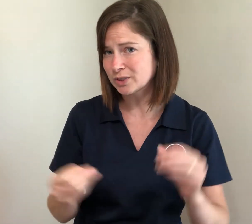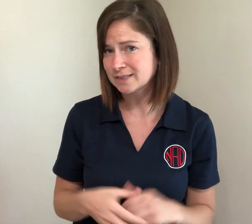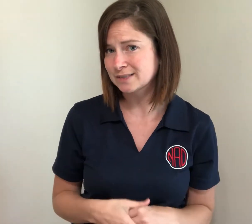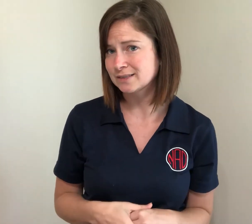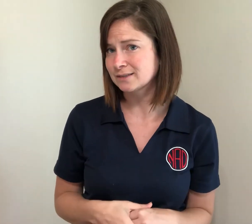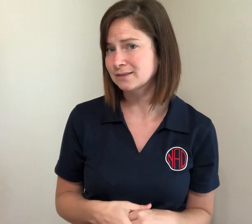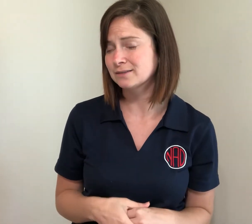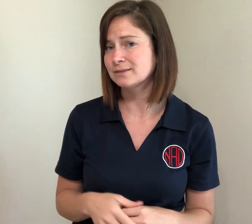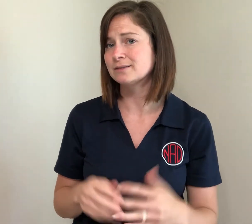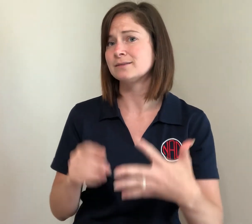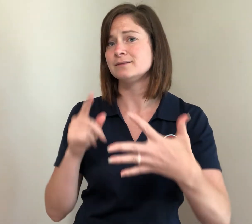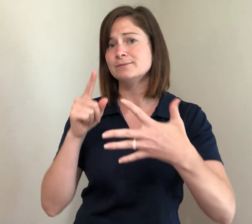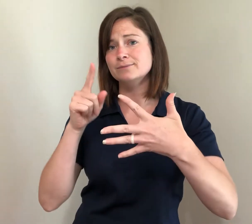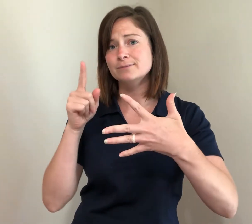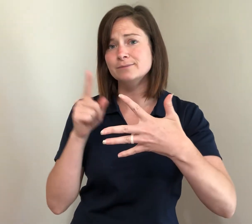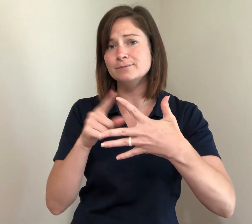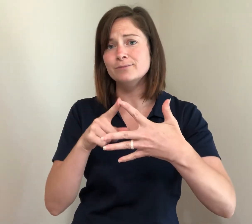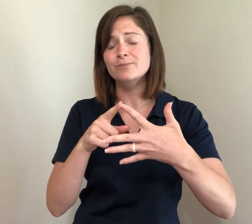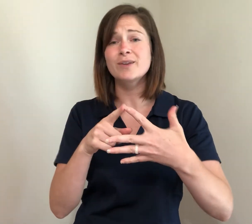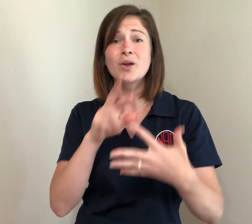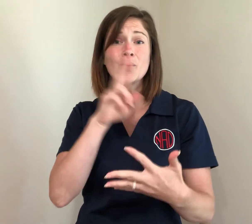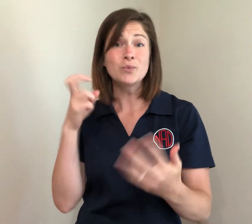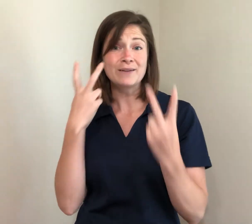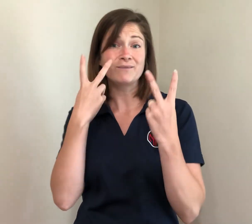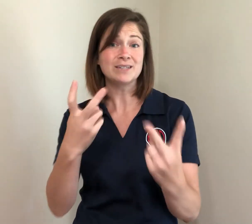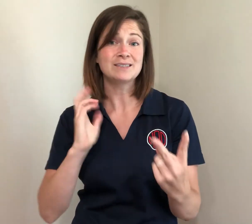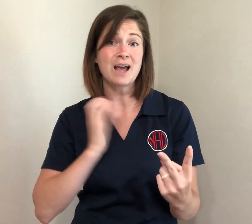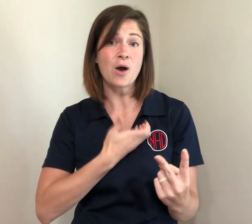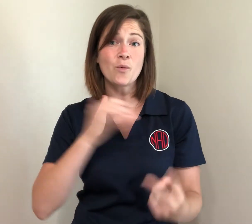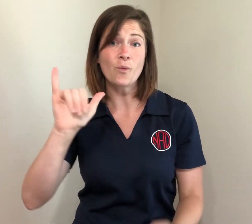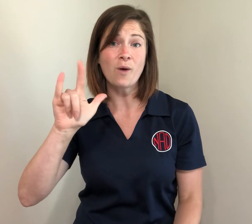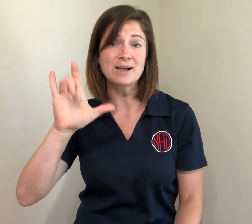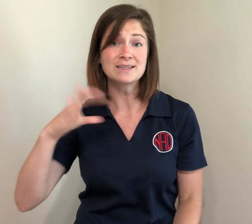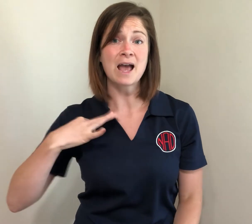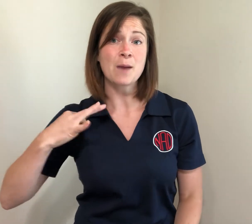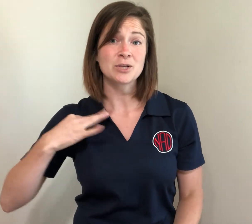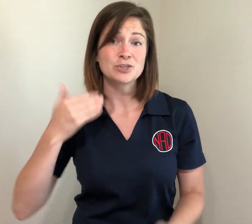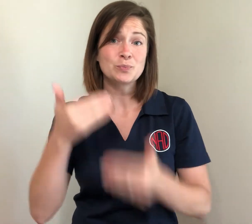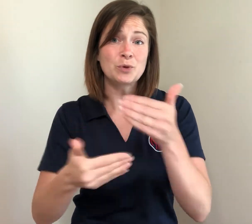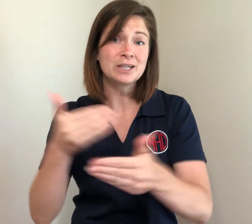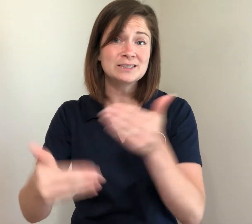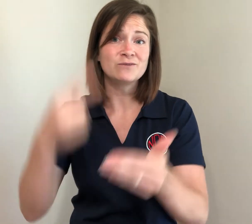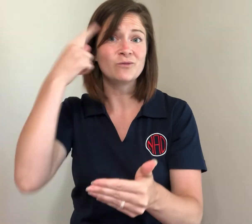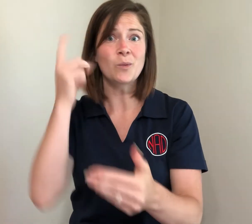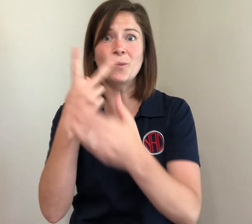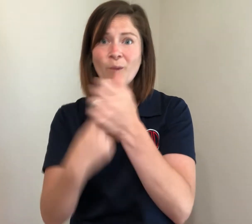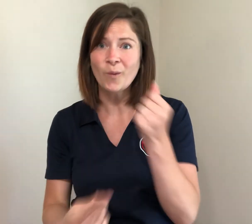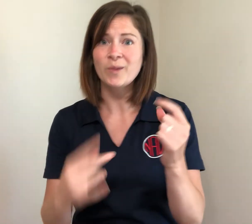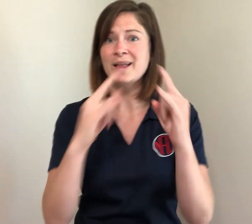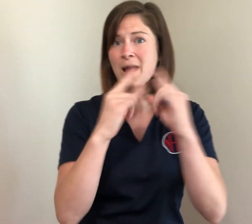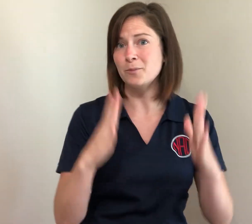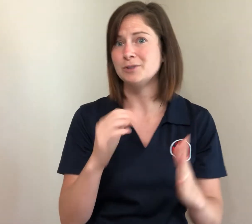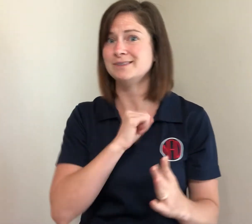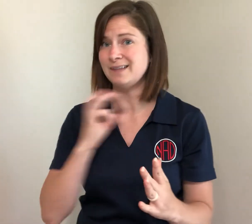revamp its YLC application process for staff and campers